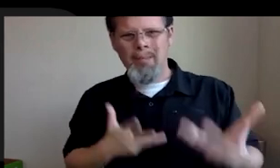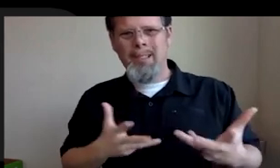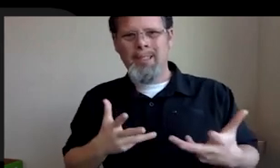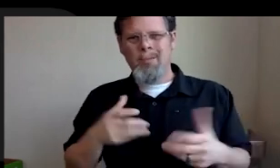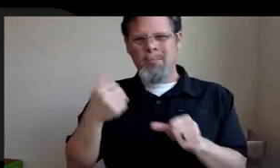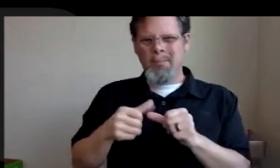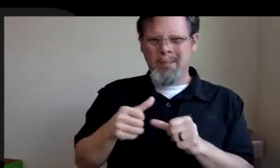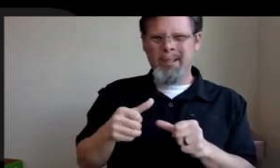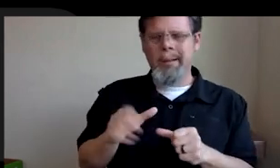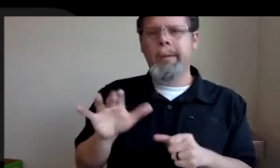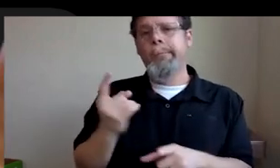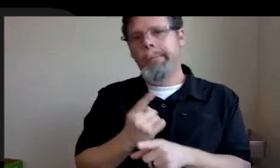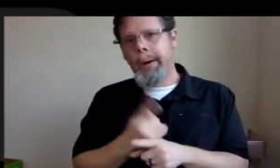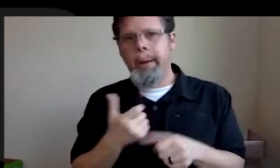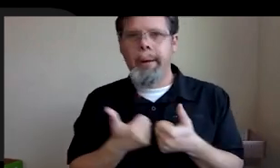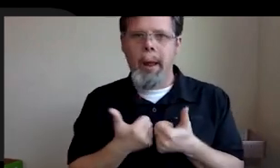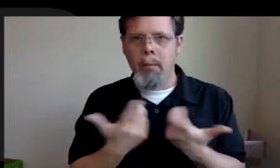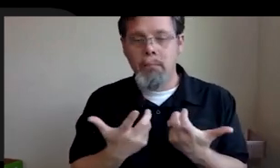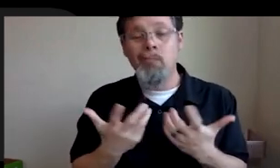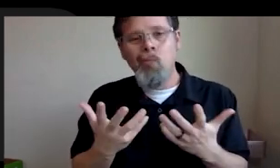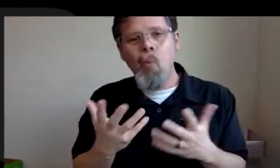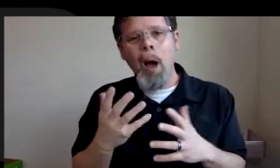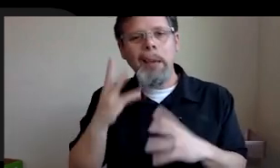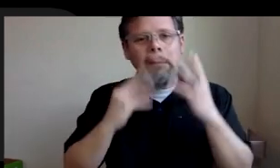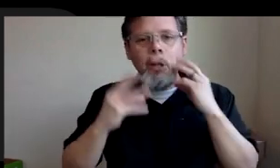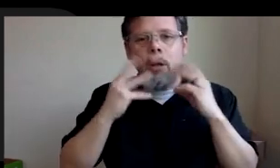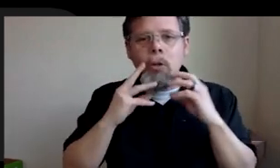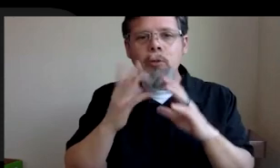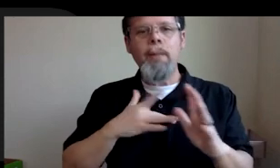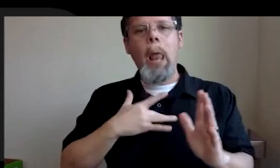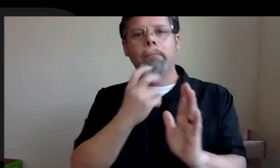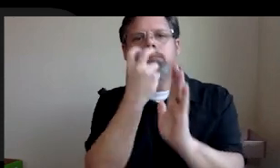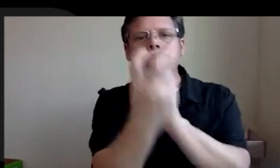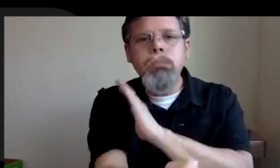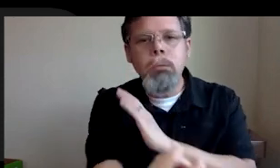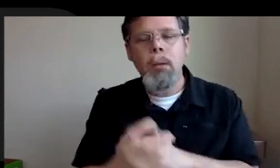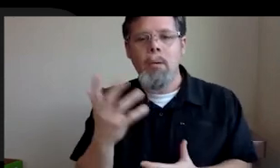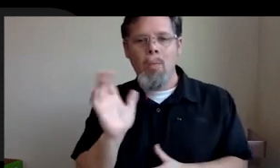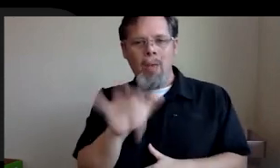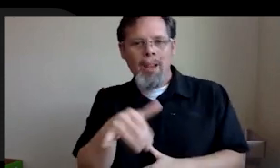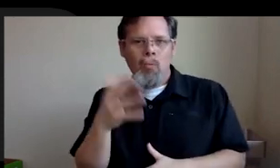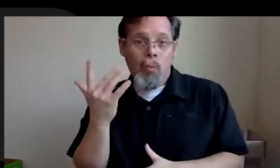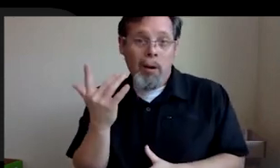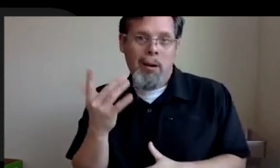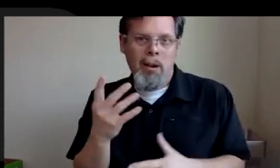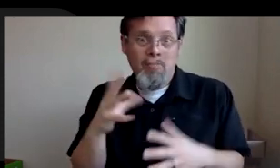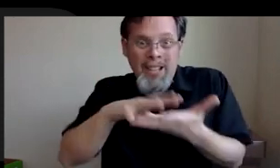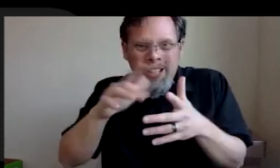I'm playing a video game. So that's what saves me from like that's why I would be interested in architecture, because I don't want to build a